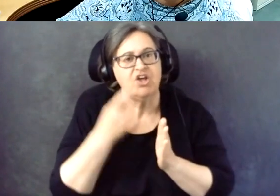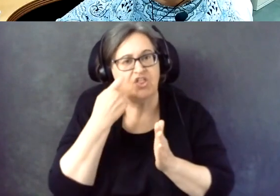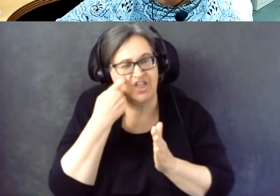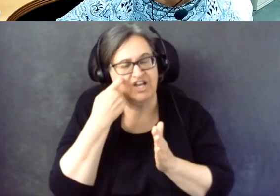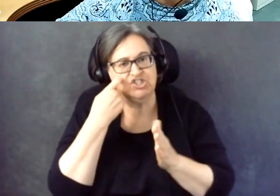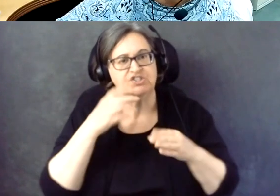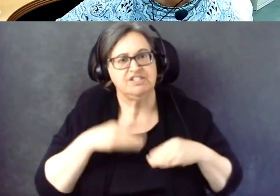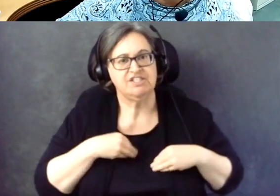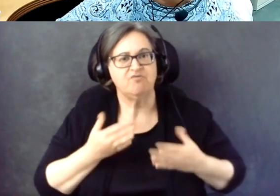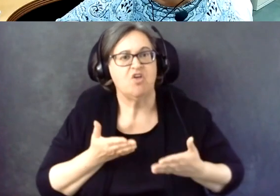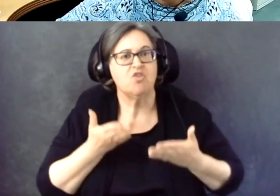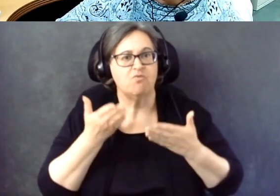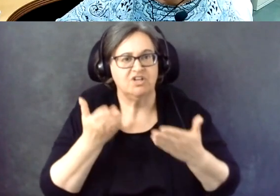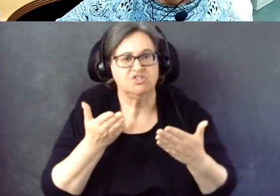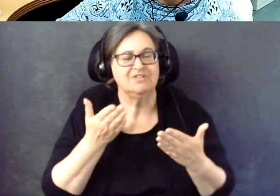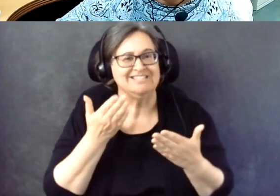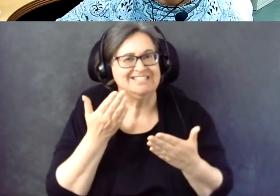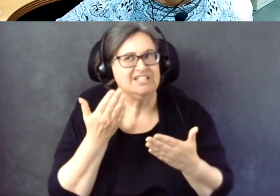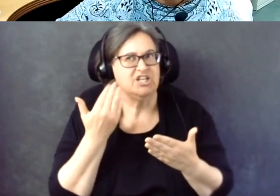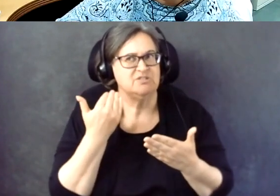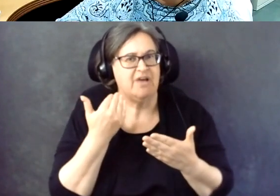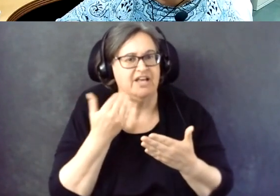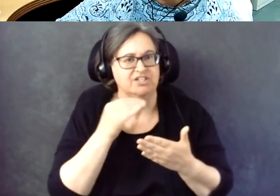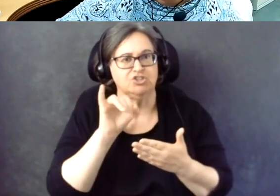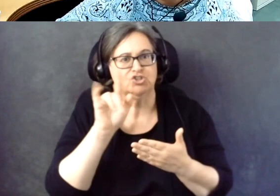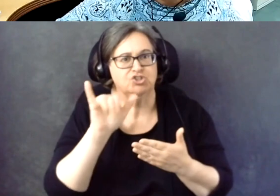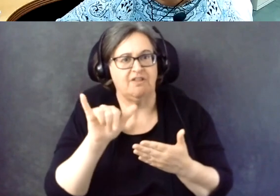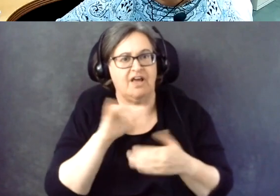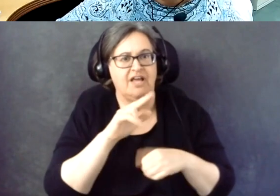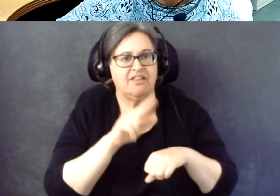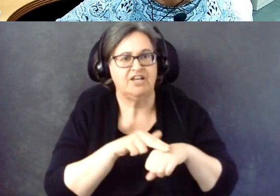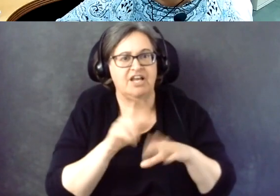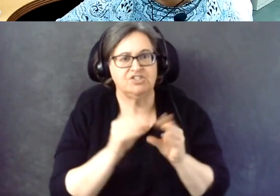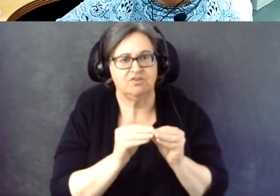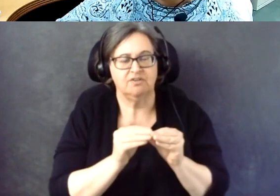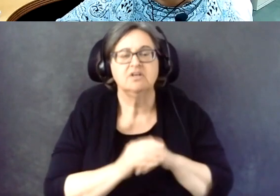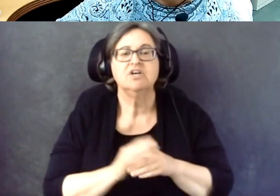That's one thing we've done on a national level.